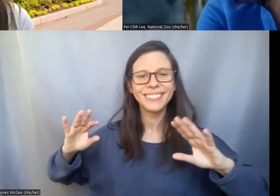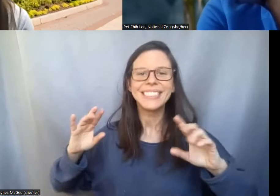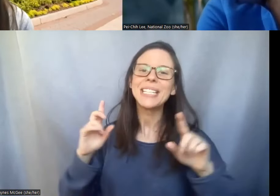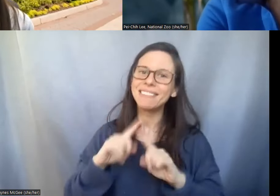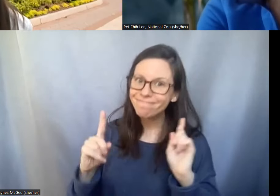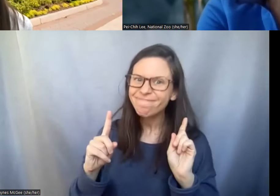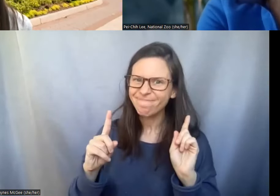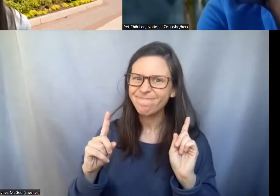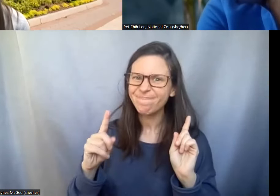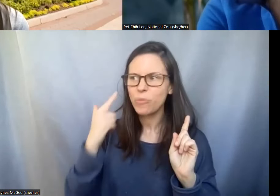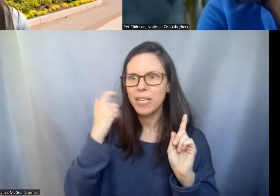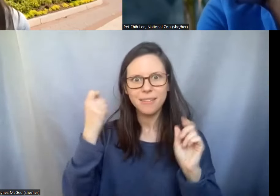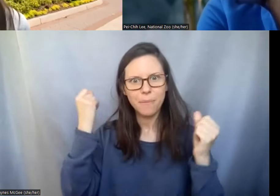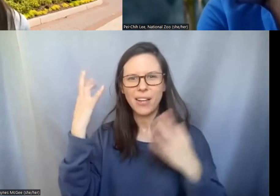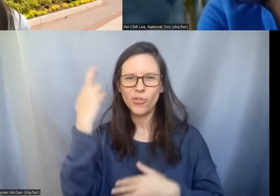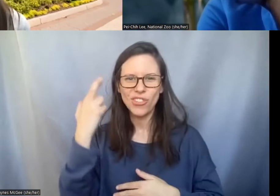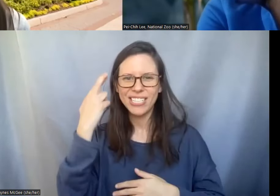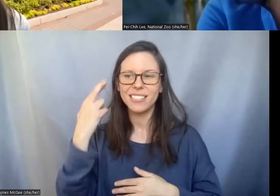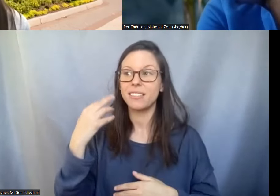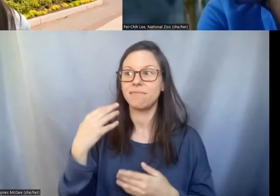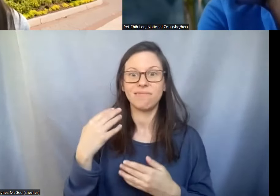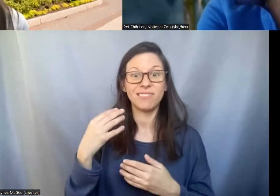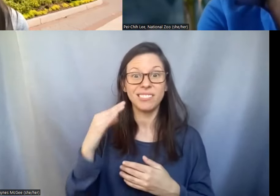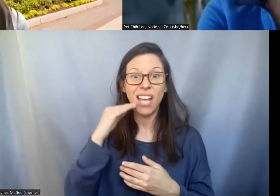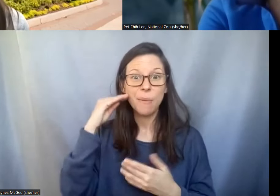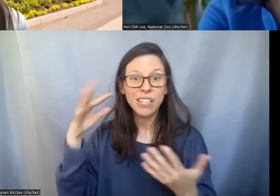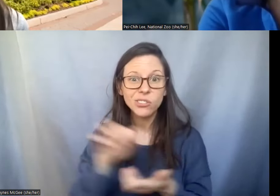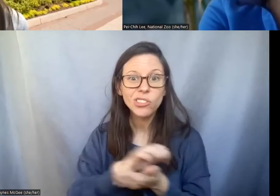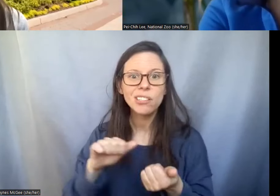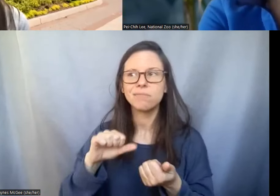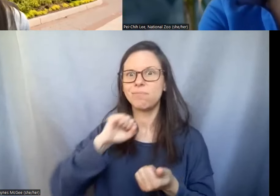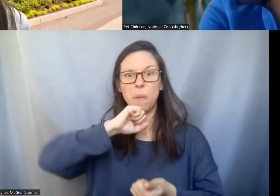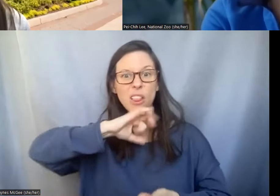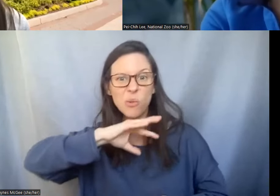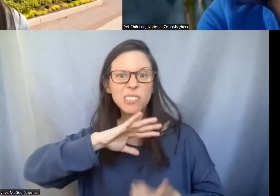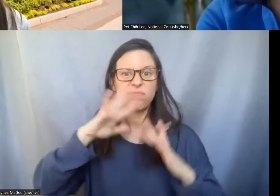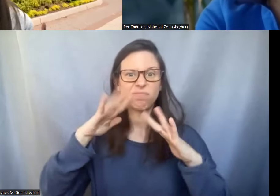because of a lot of things habitat loss pollution things like that it's not always the case so